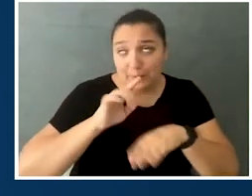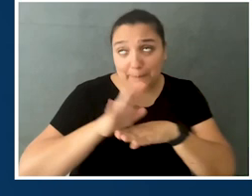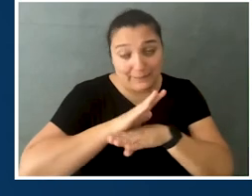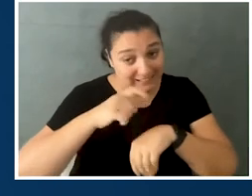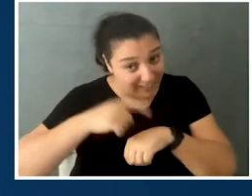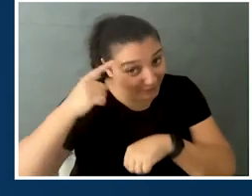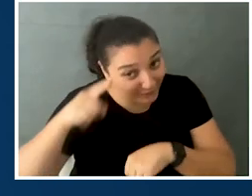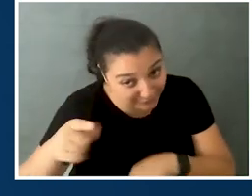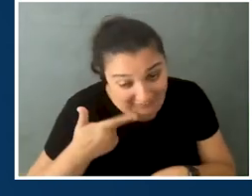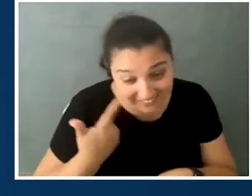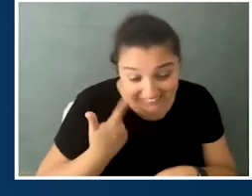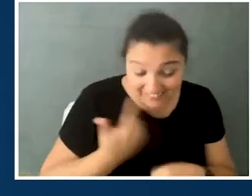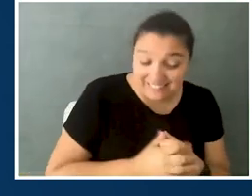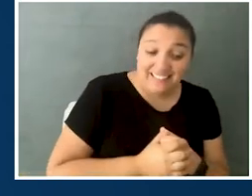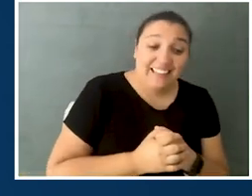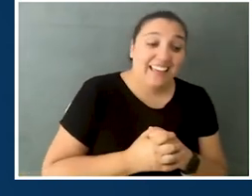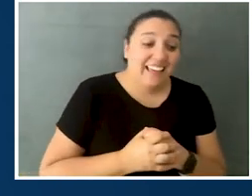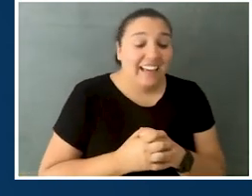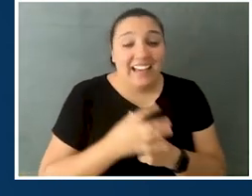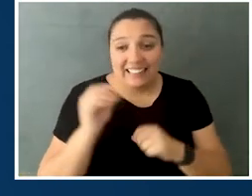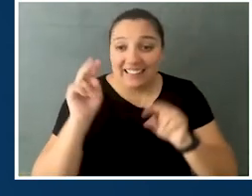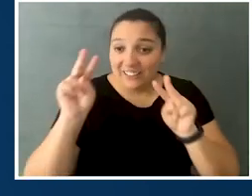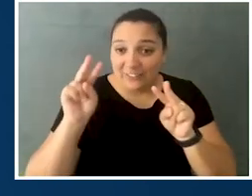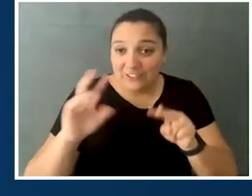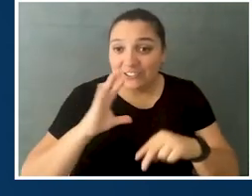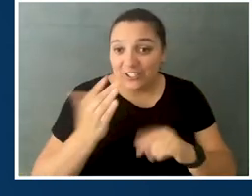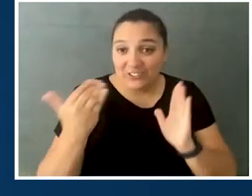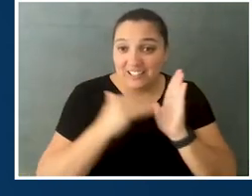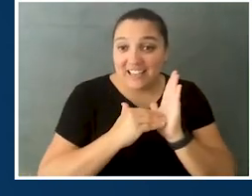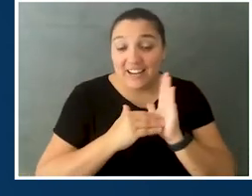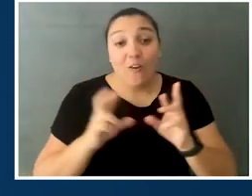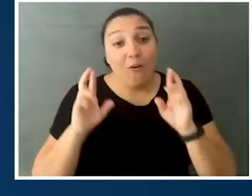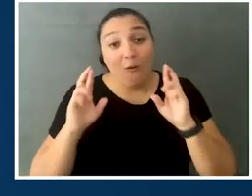during this very busy time for you, and we look forward to talking to you again.